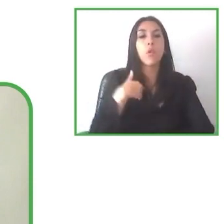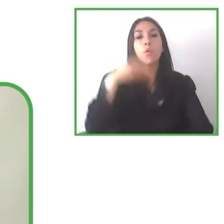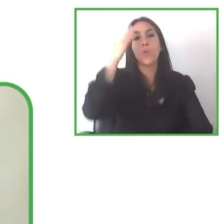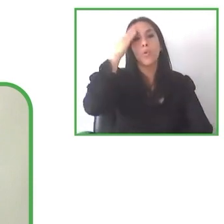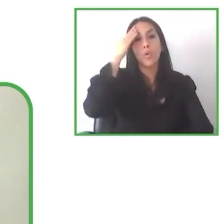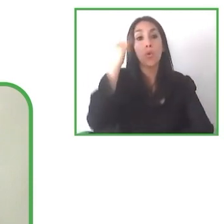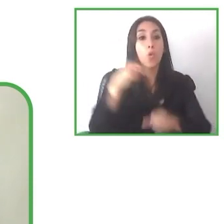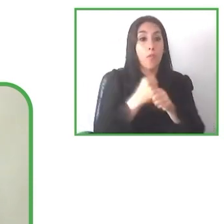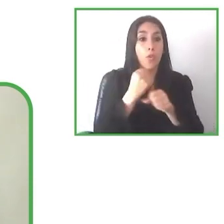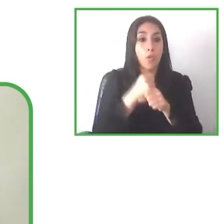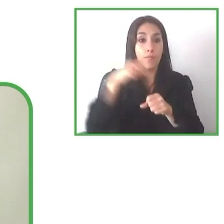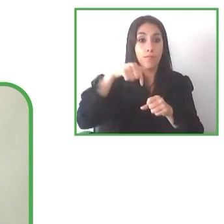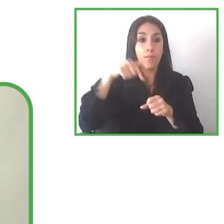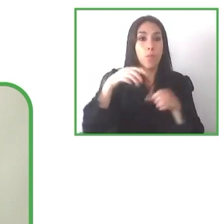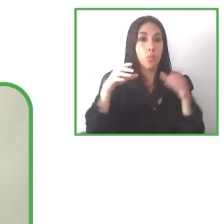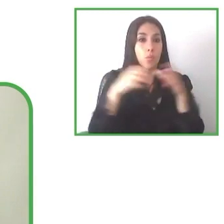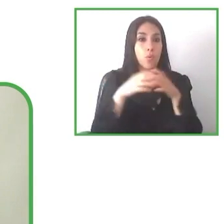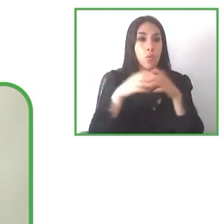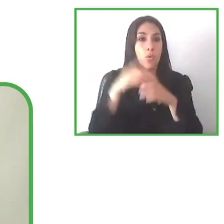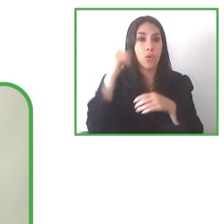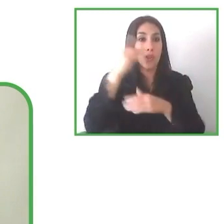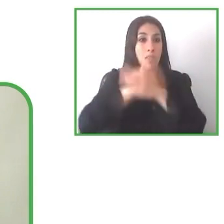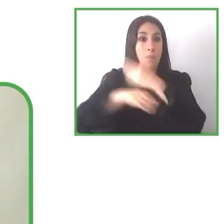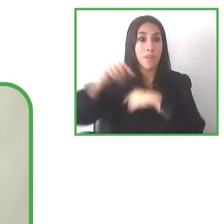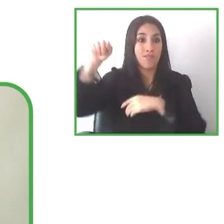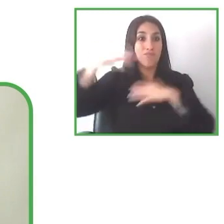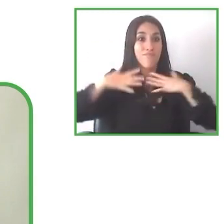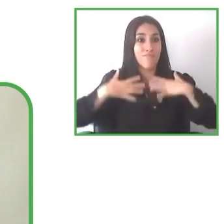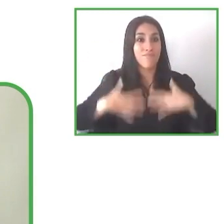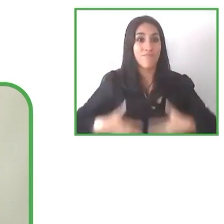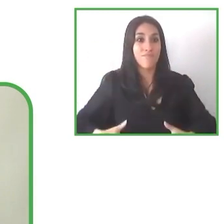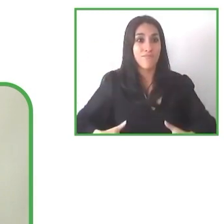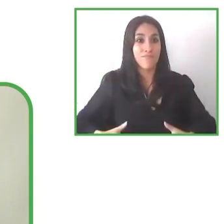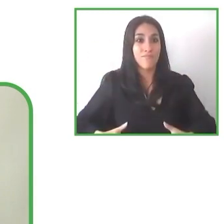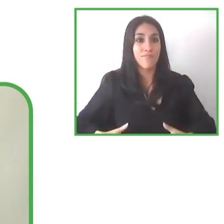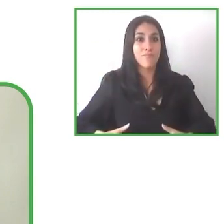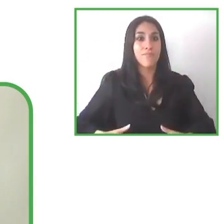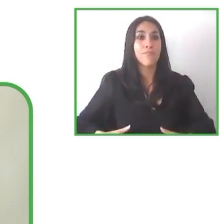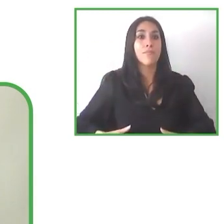with only with people with physical disabilities is a very small niche.